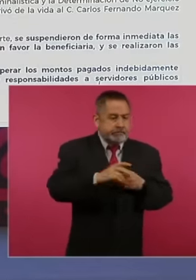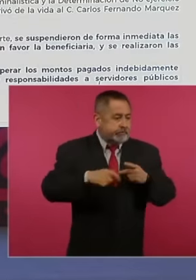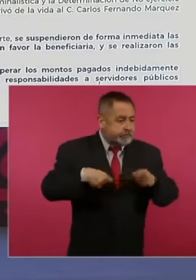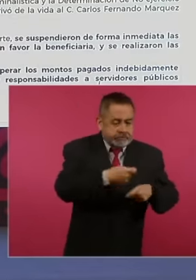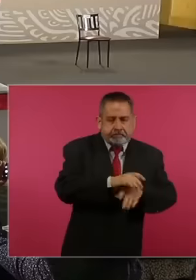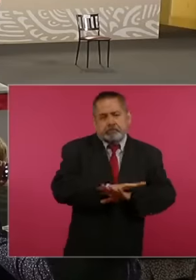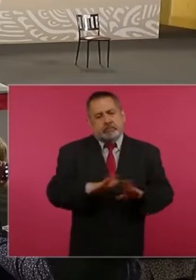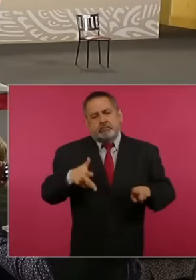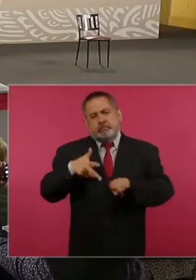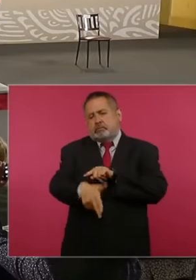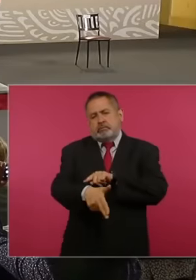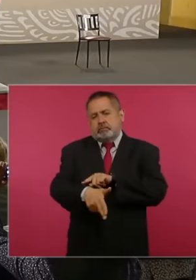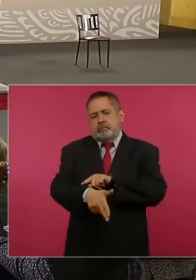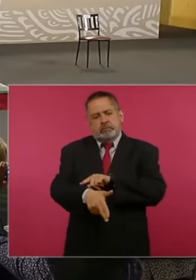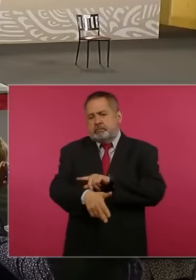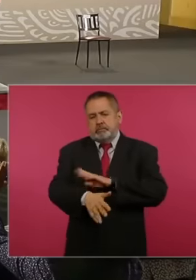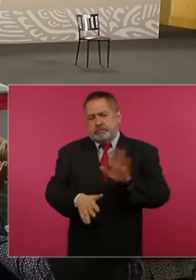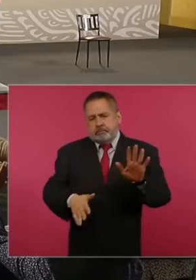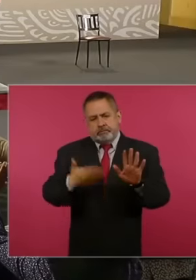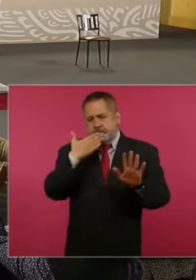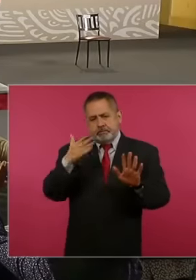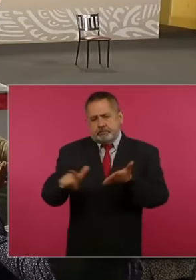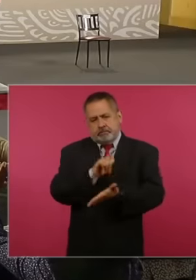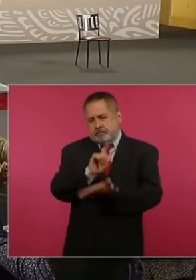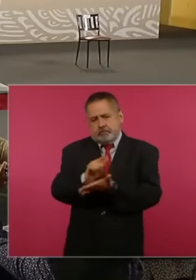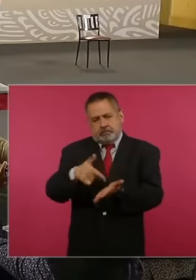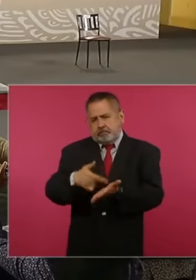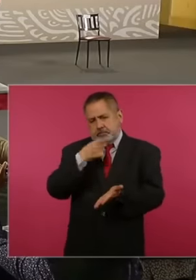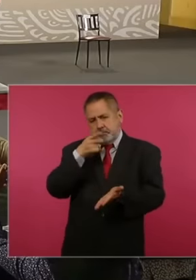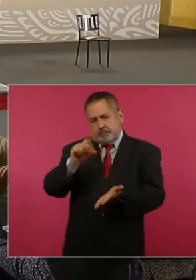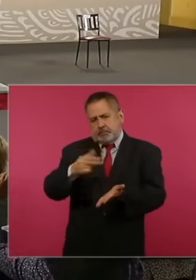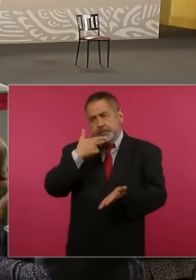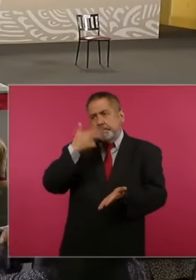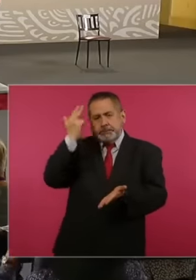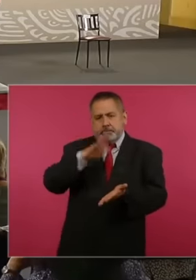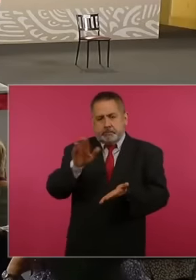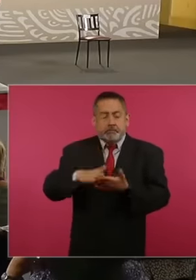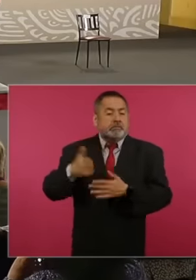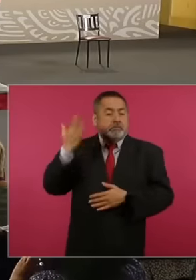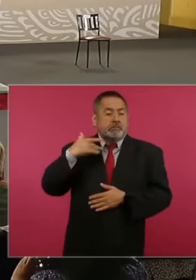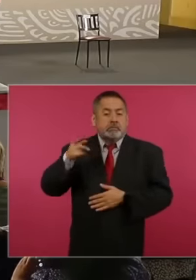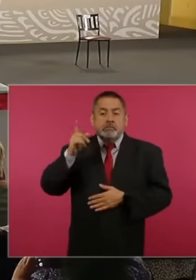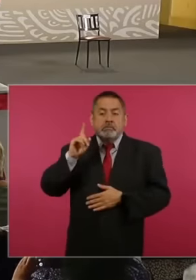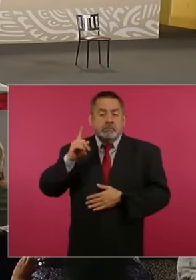that had been recognized and paid in favor of Mrs. Mario Amparo Cazar were immediately suspended and